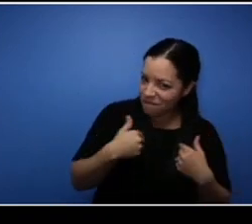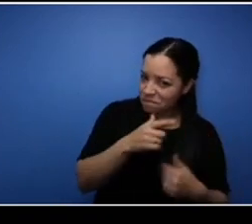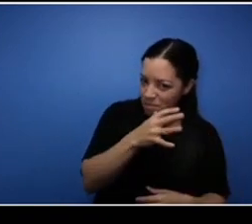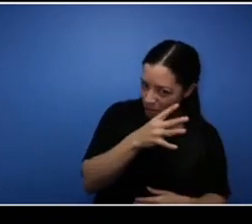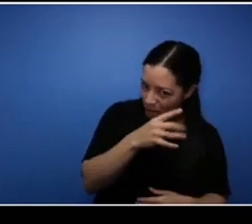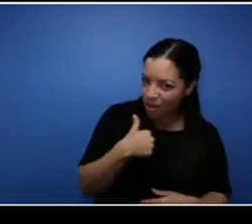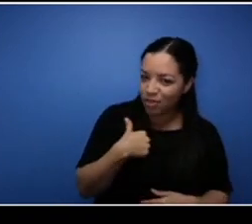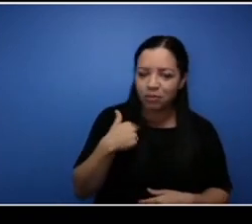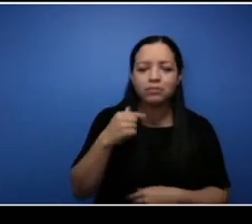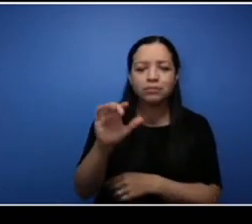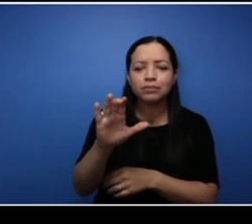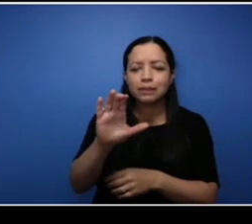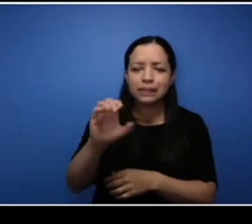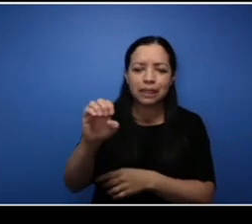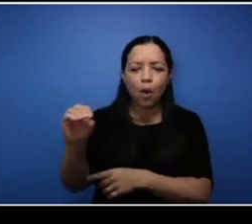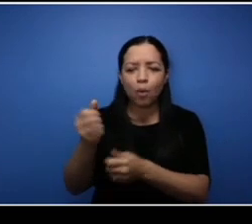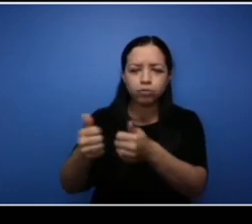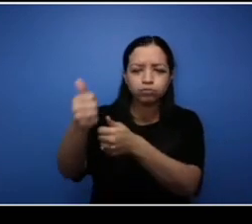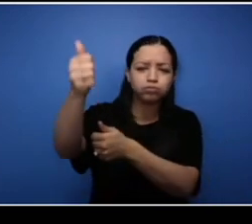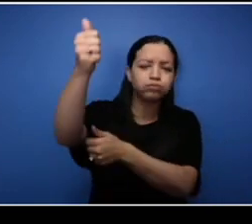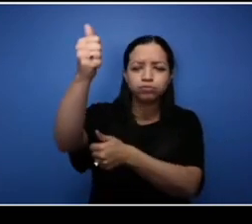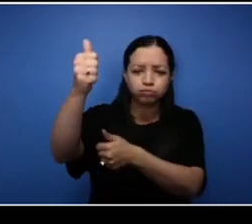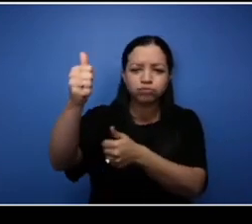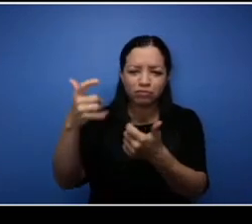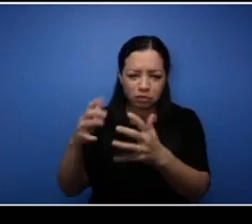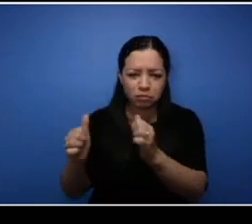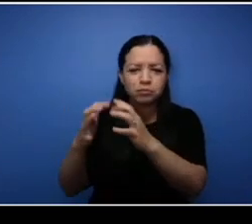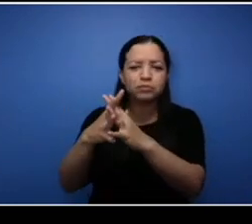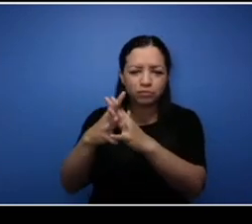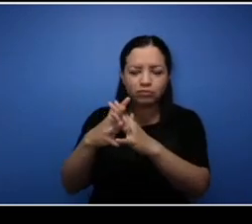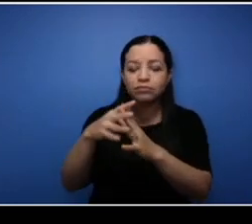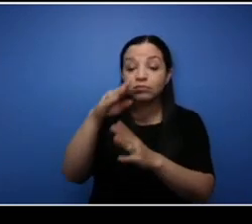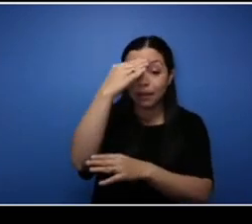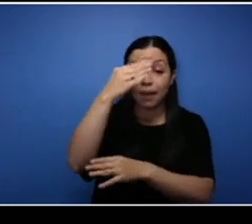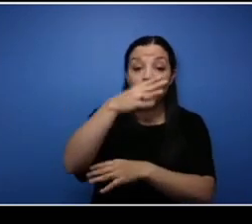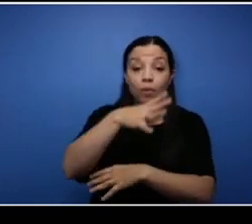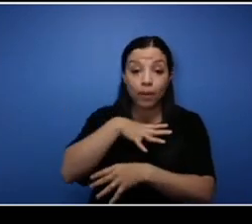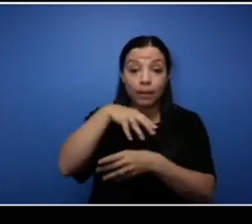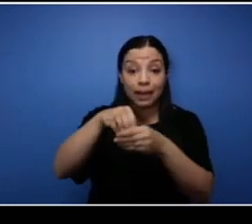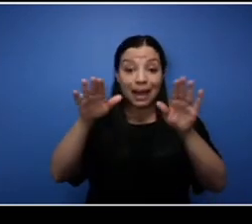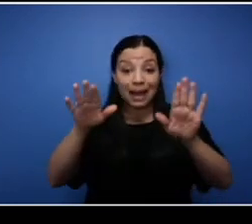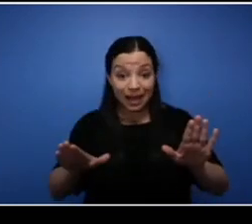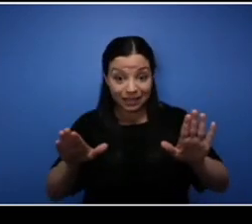Founder of Blk Women in Excellence which we call BWIE, um several different businesses